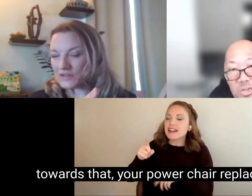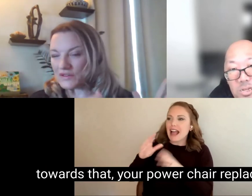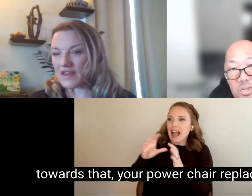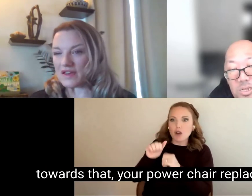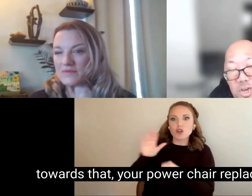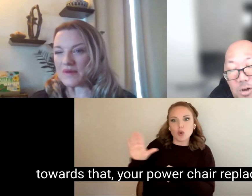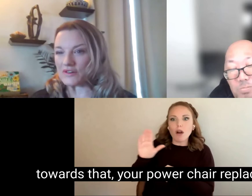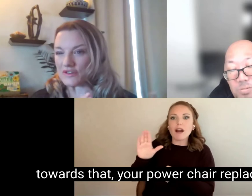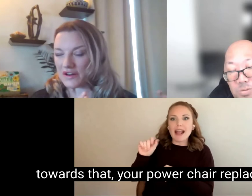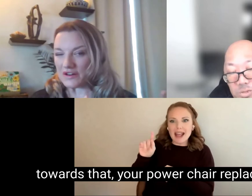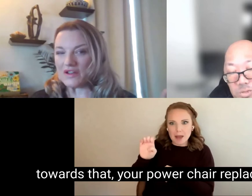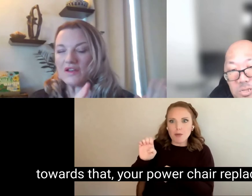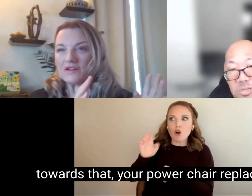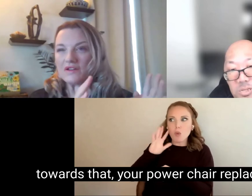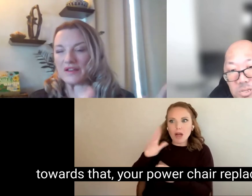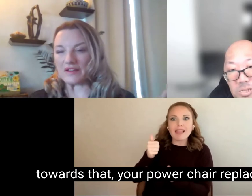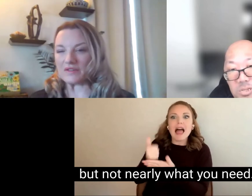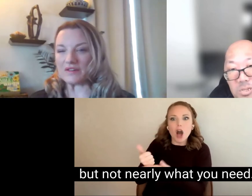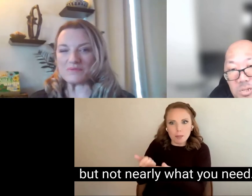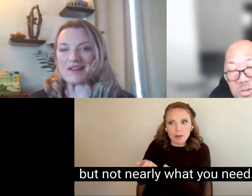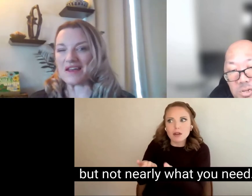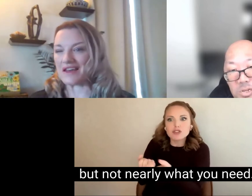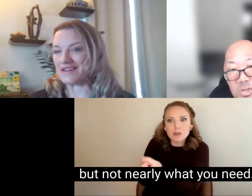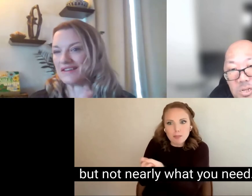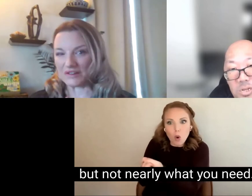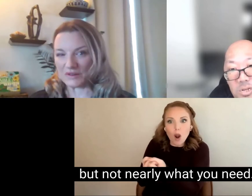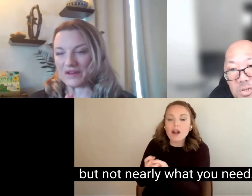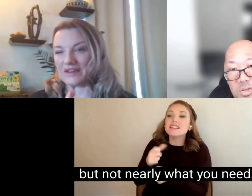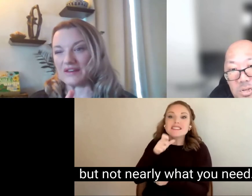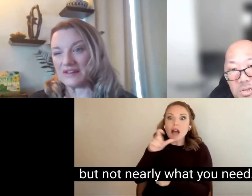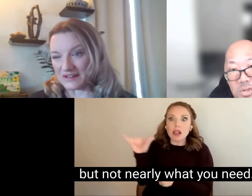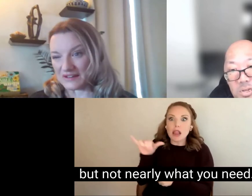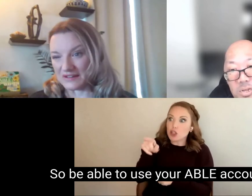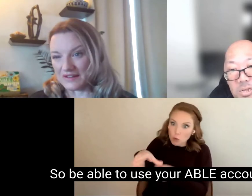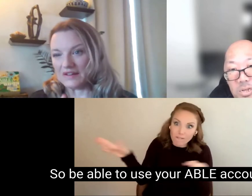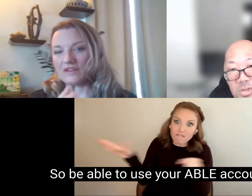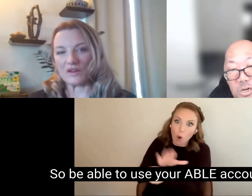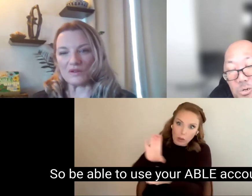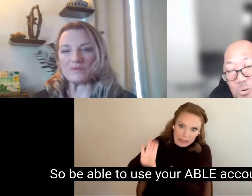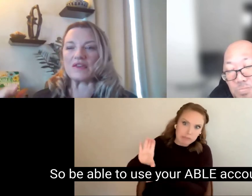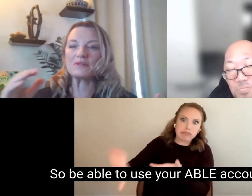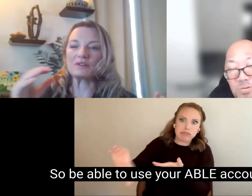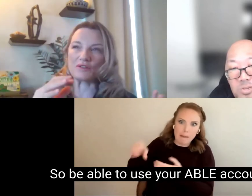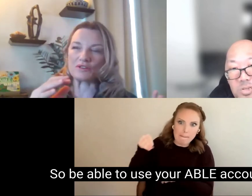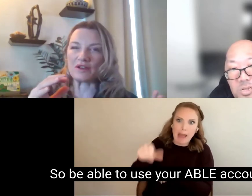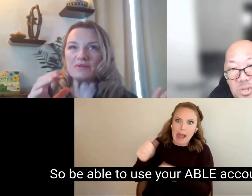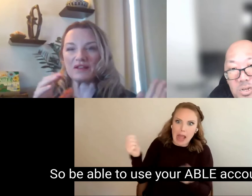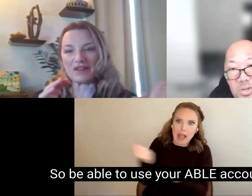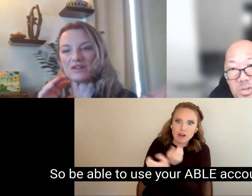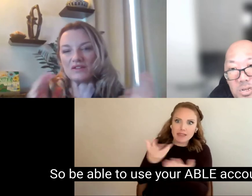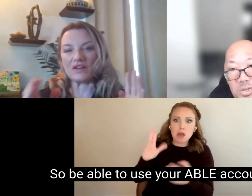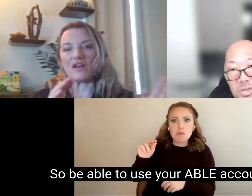towards that, your power chair replacement, but not nearly what you need. So be able to use your ABLE account to